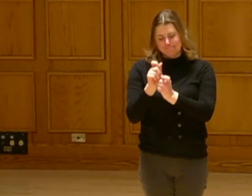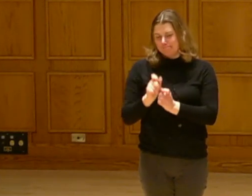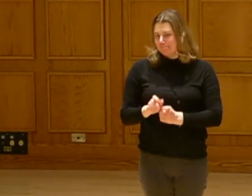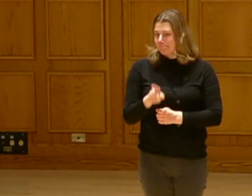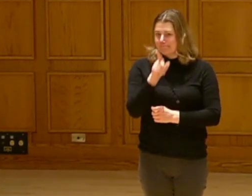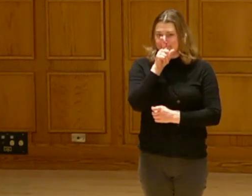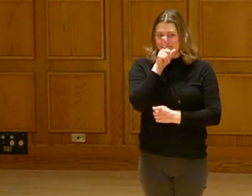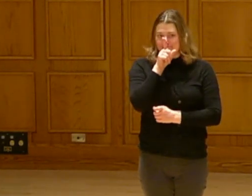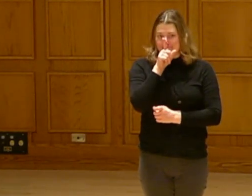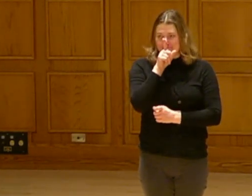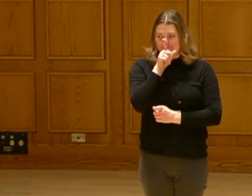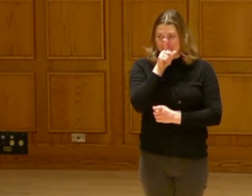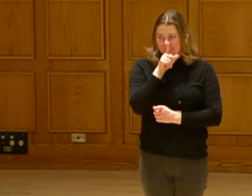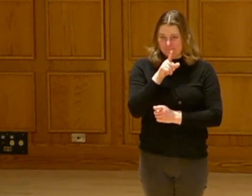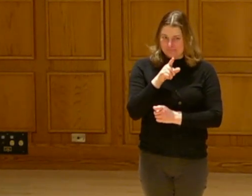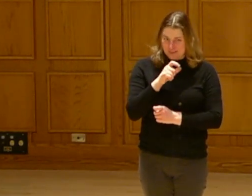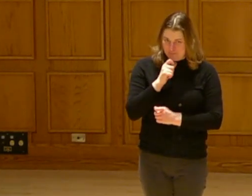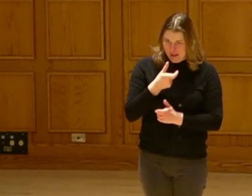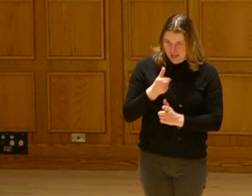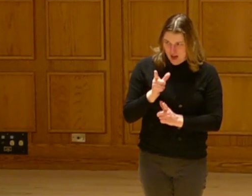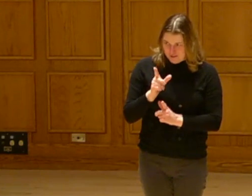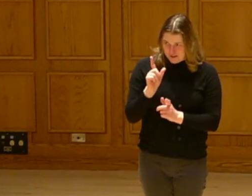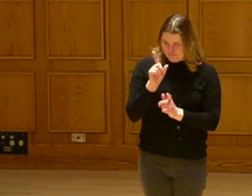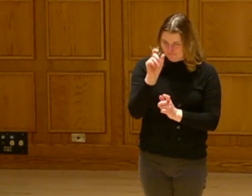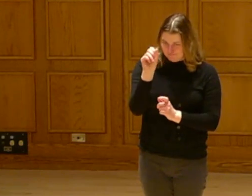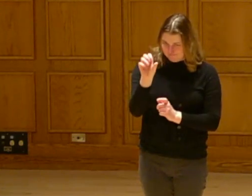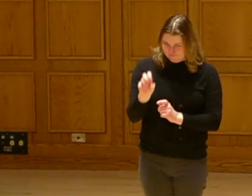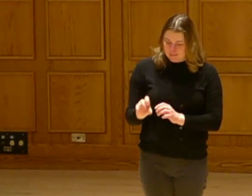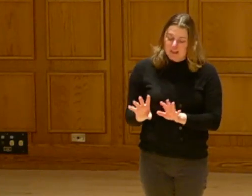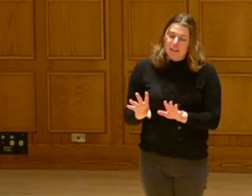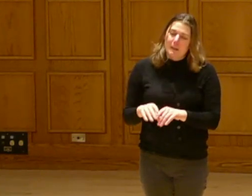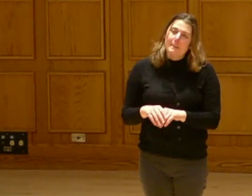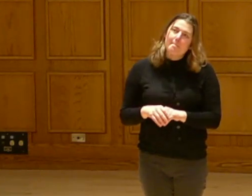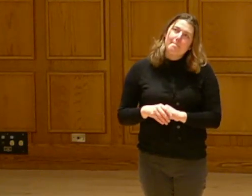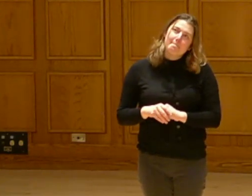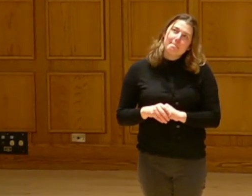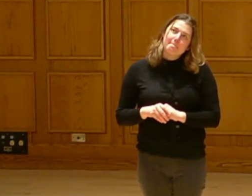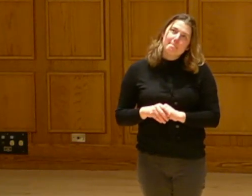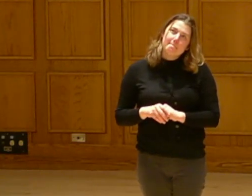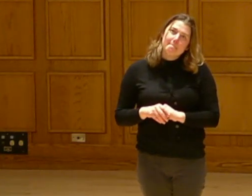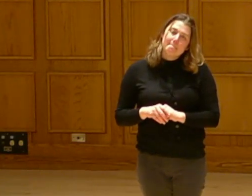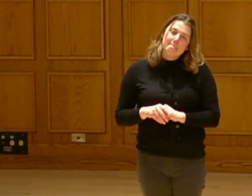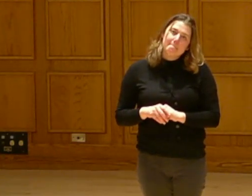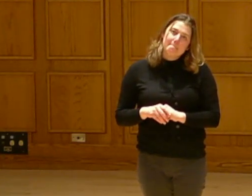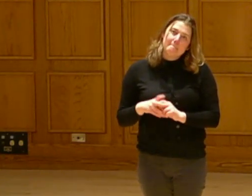Because I think I'm not allowed to. But, you know, we think about that.